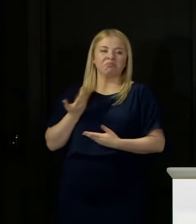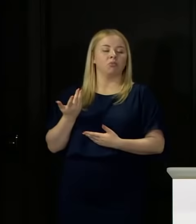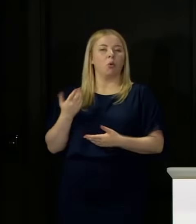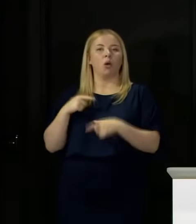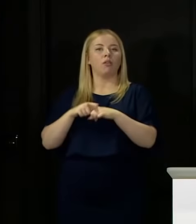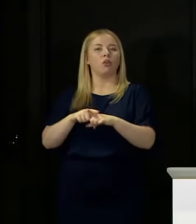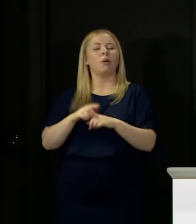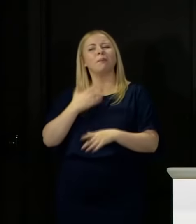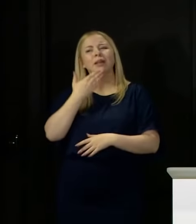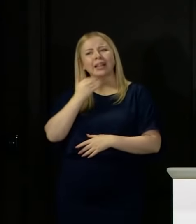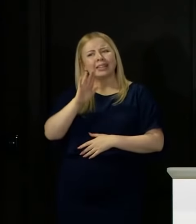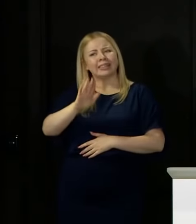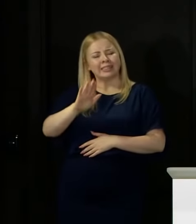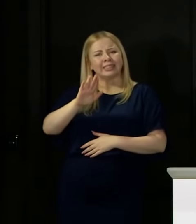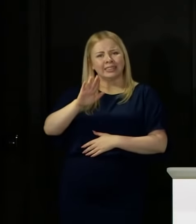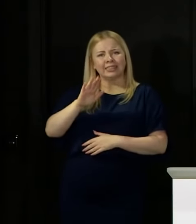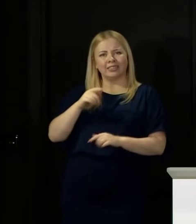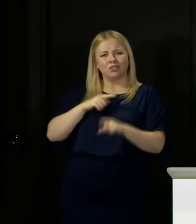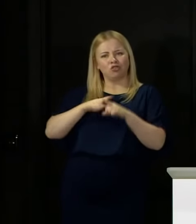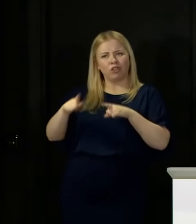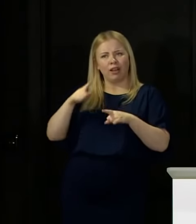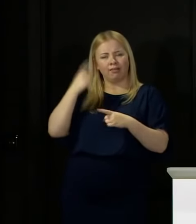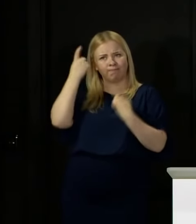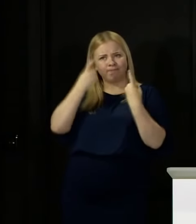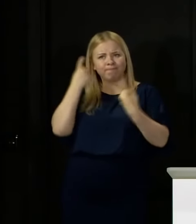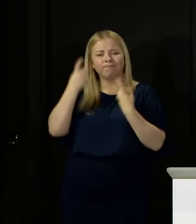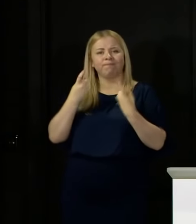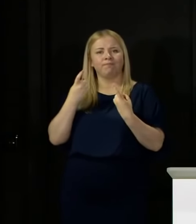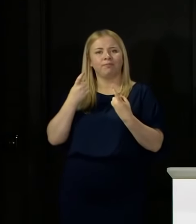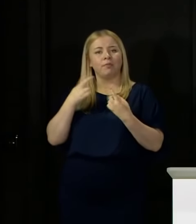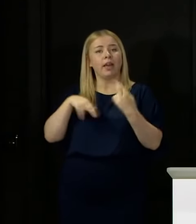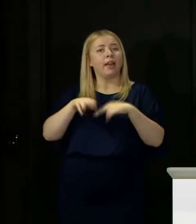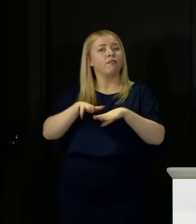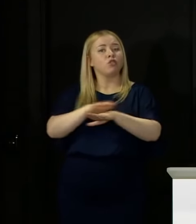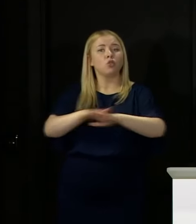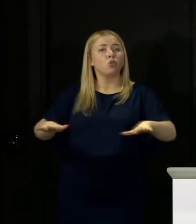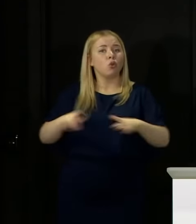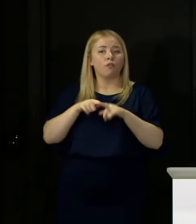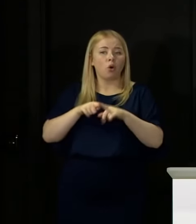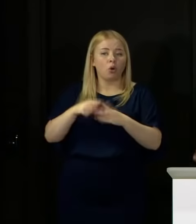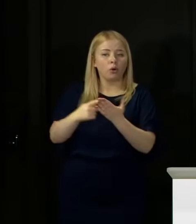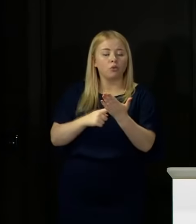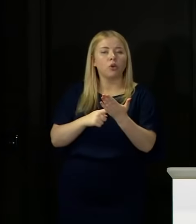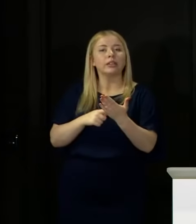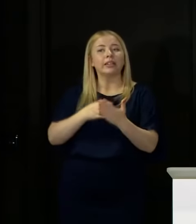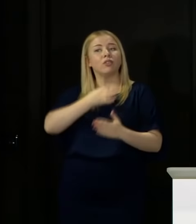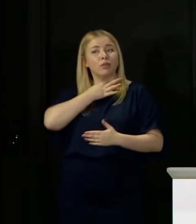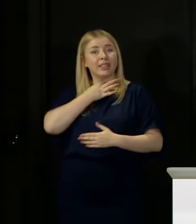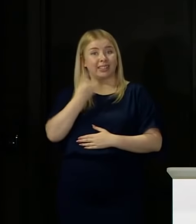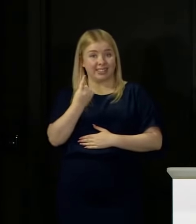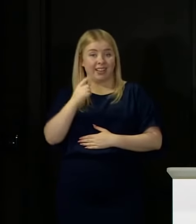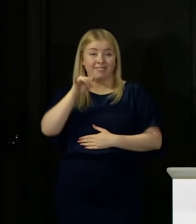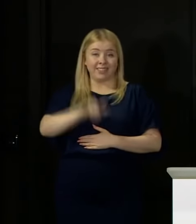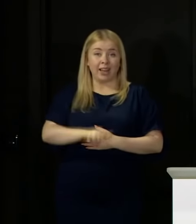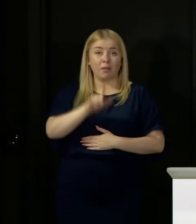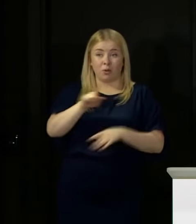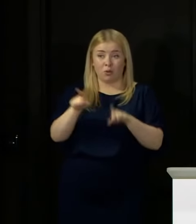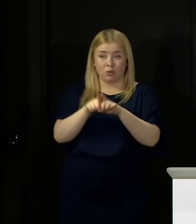Because, by not complying, you are putting yourself at risk but you are also putting people around you at risk as well.